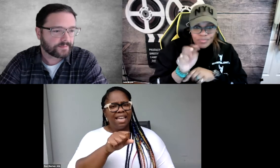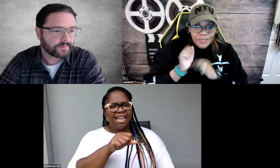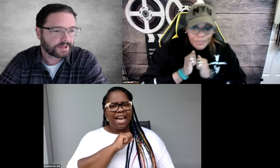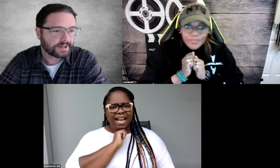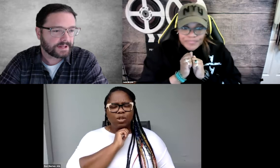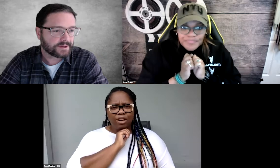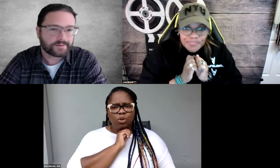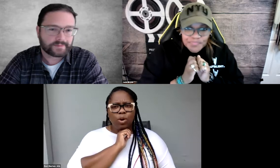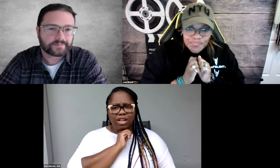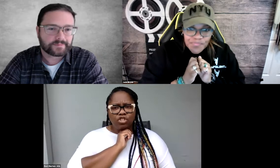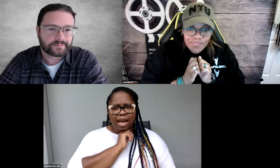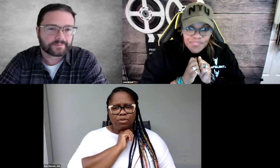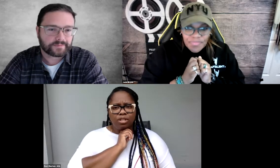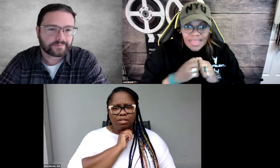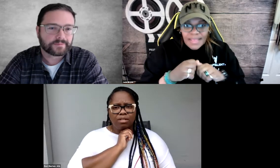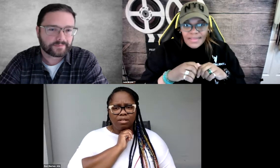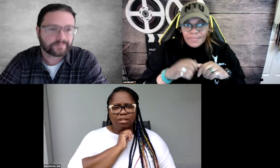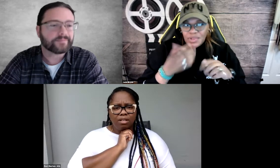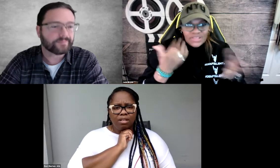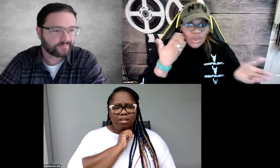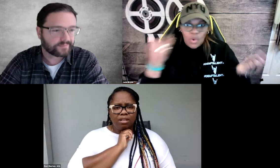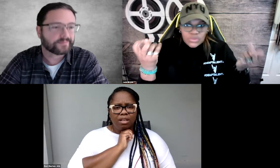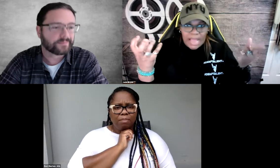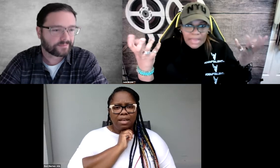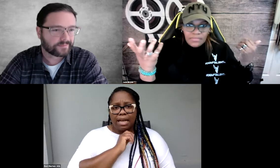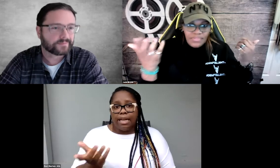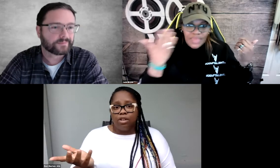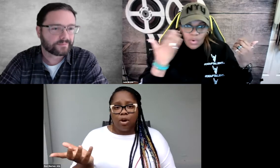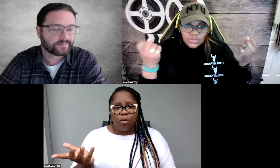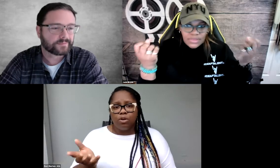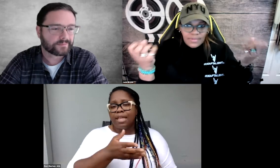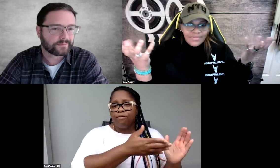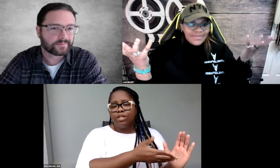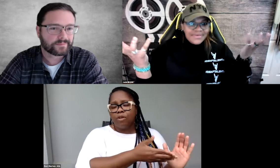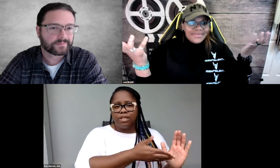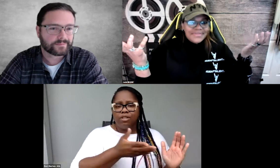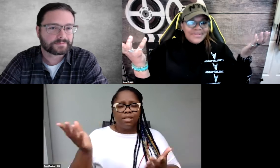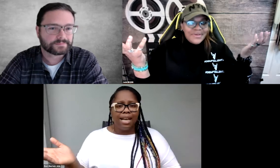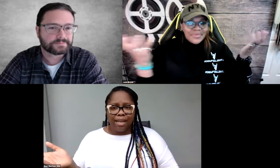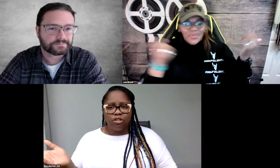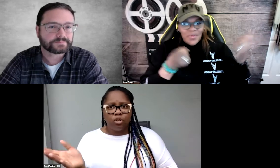Yeah, I had to actually watch the captions because I didn't know that voiceover did no sign language.